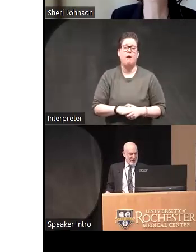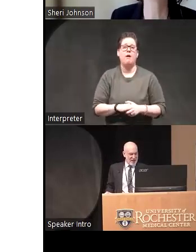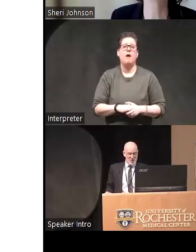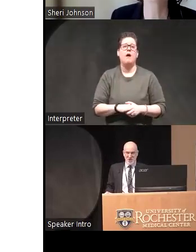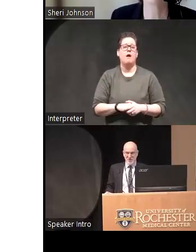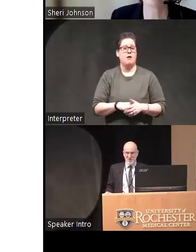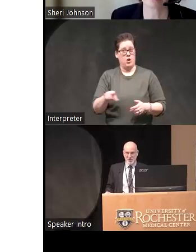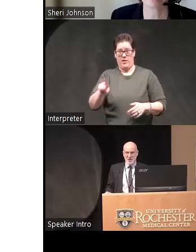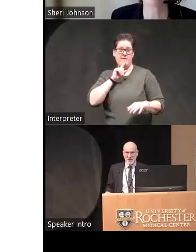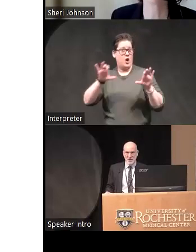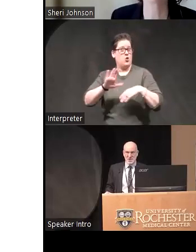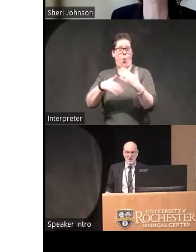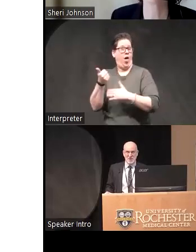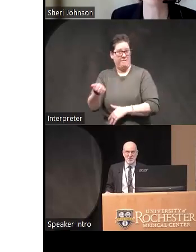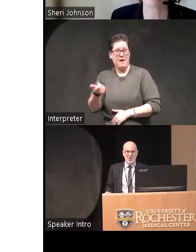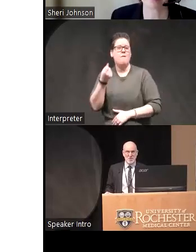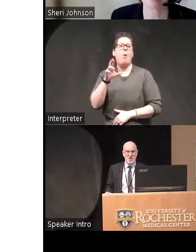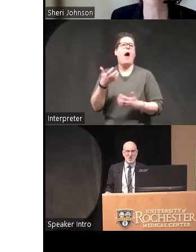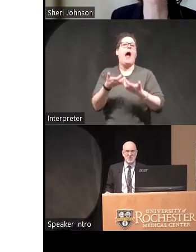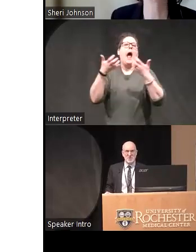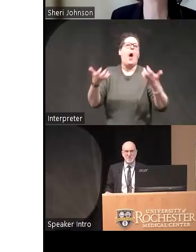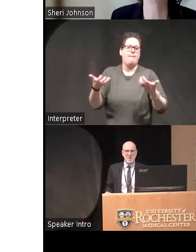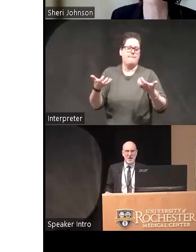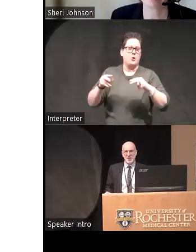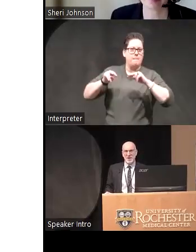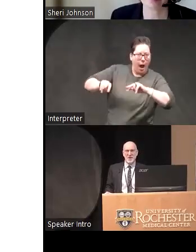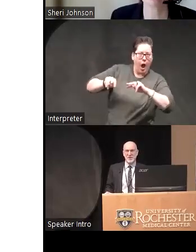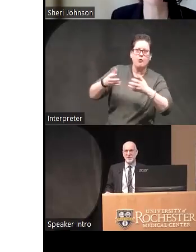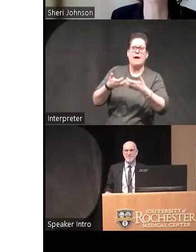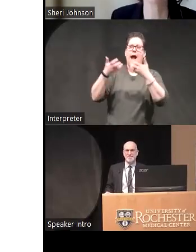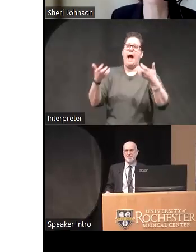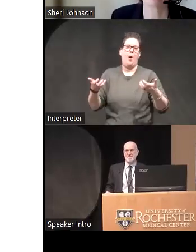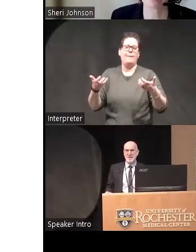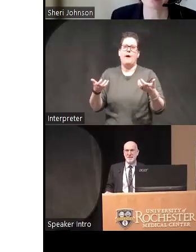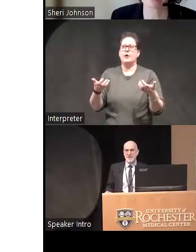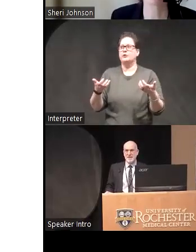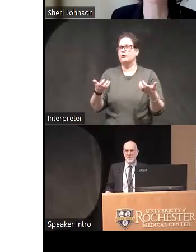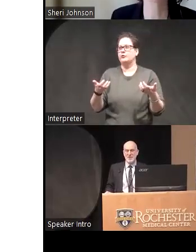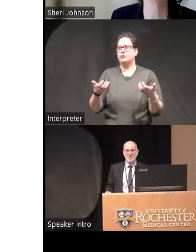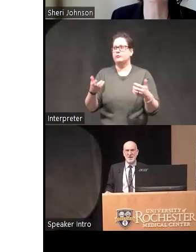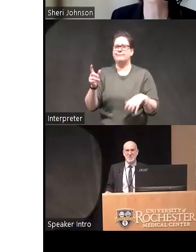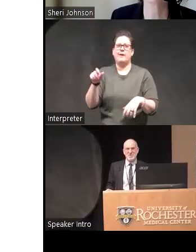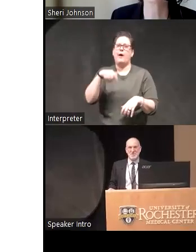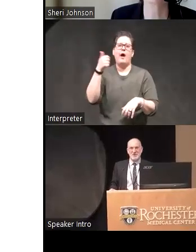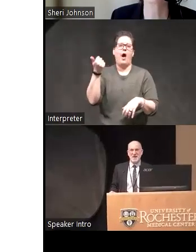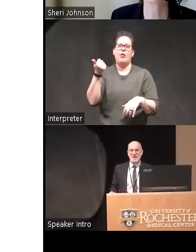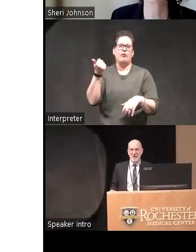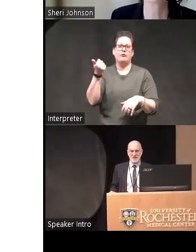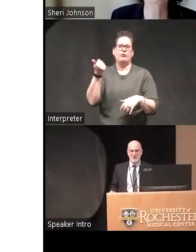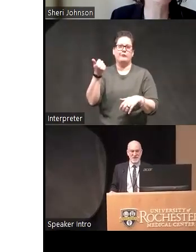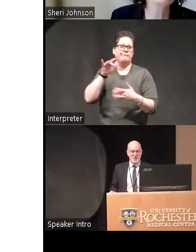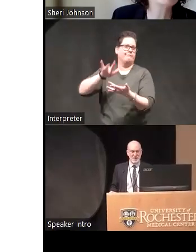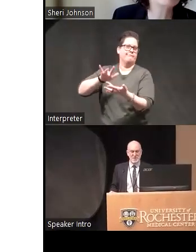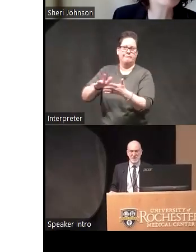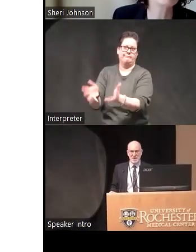how self-directed is it versus how much monitoring or other type of contact is needed from the